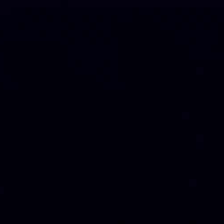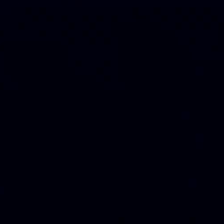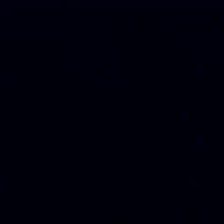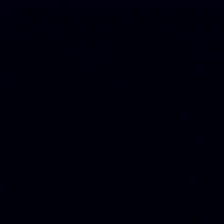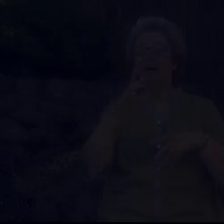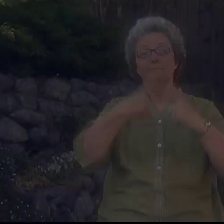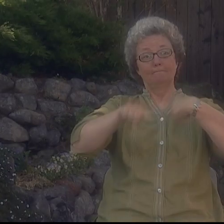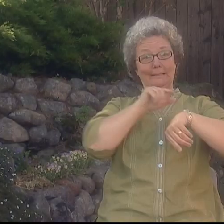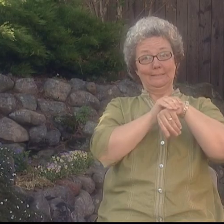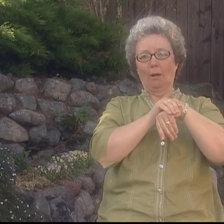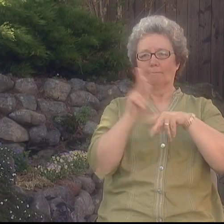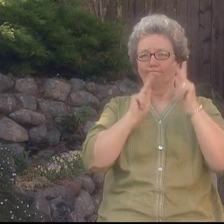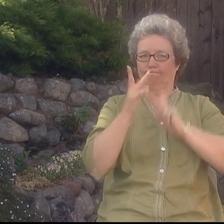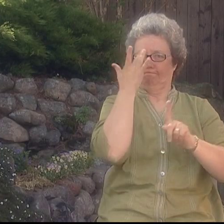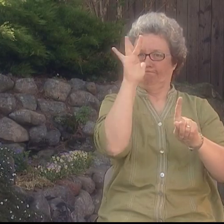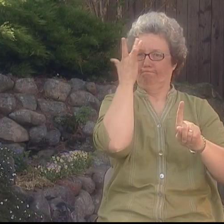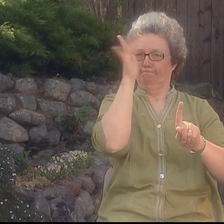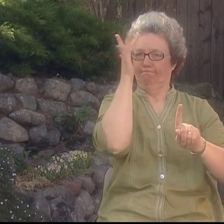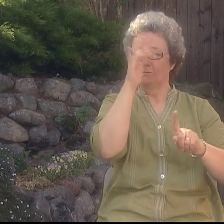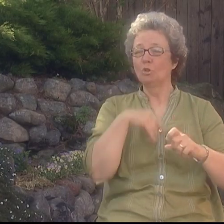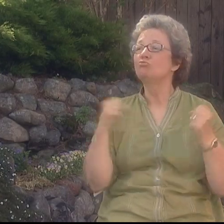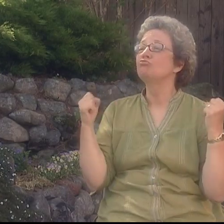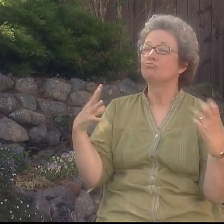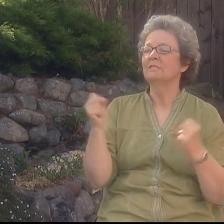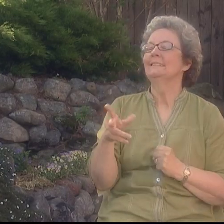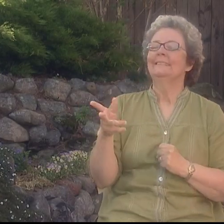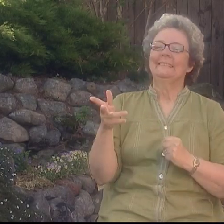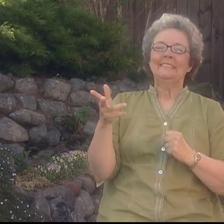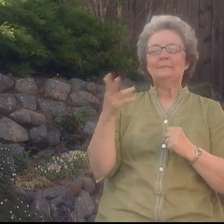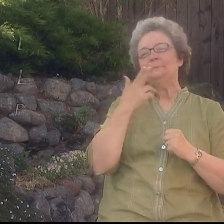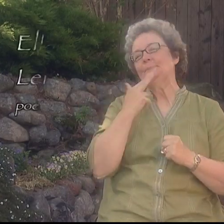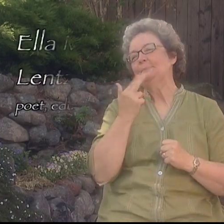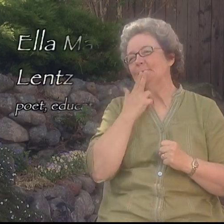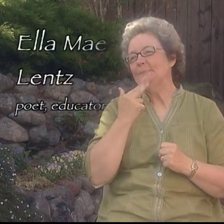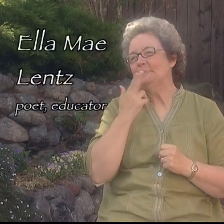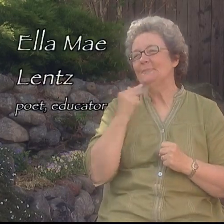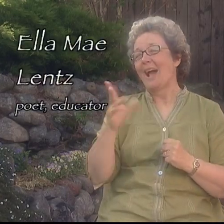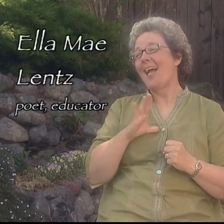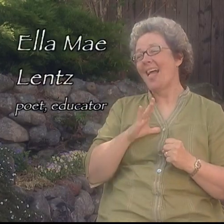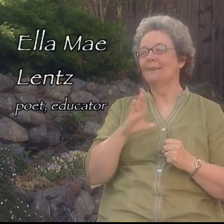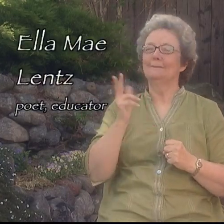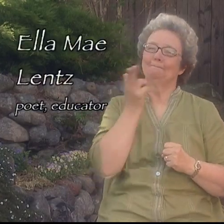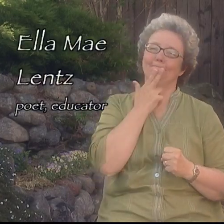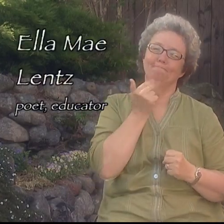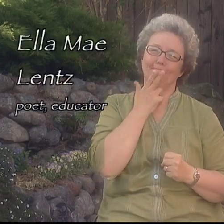Signing in English meant you were smart. Native signing was looked on as cute or quaint -